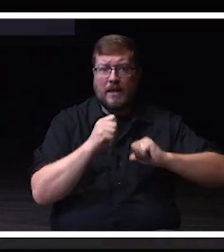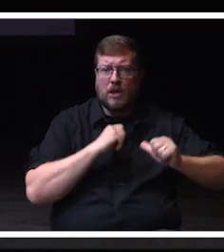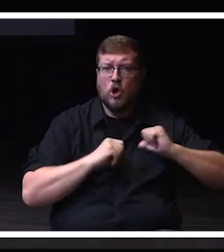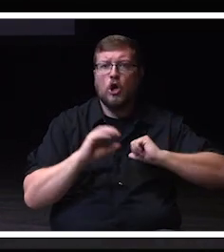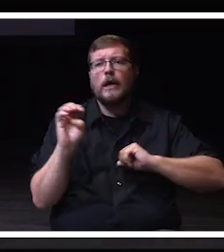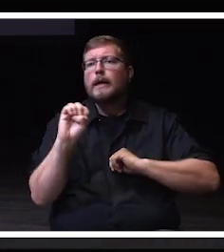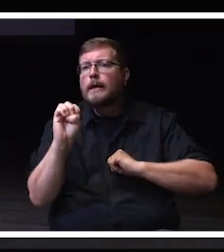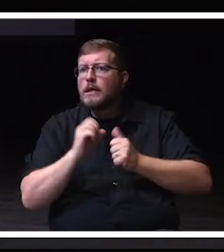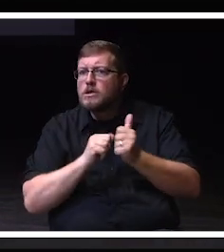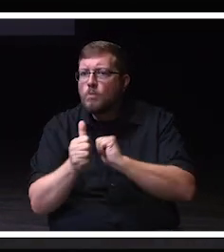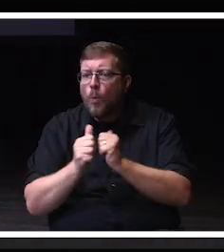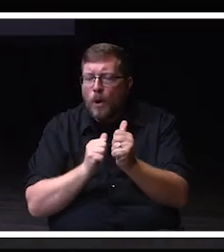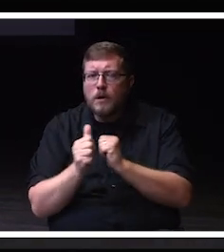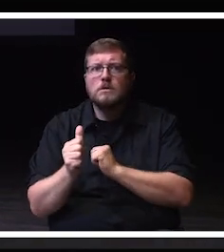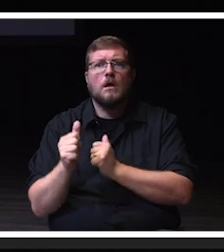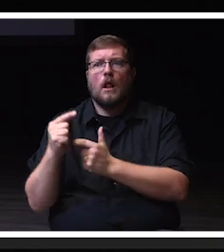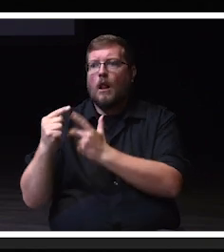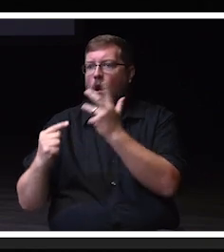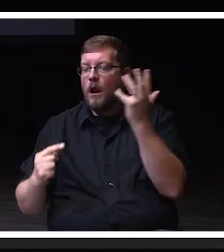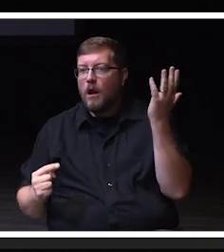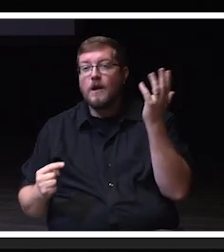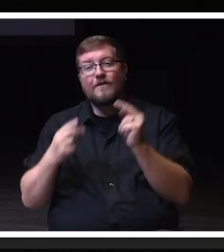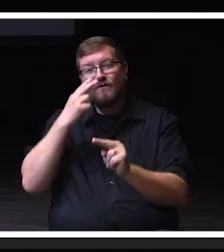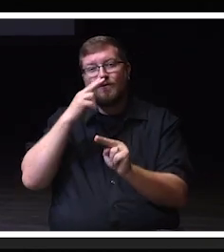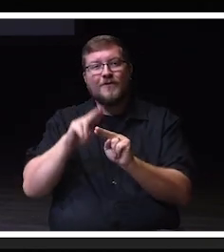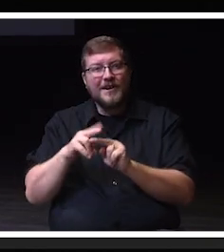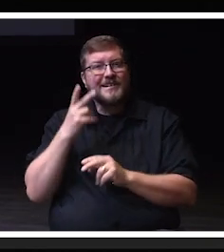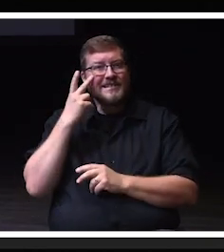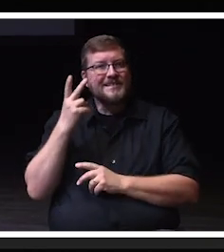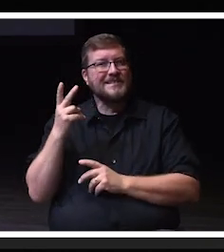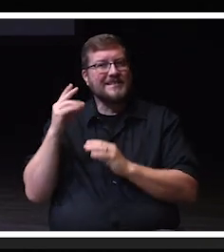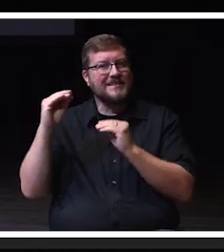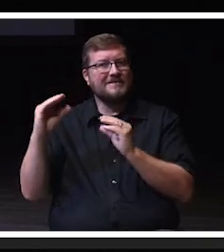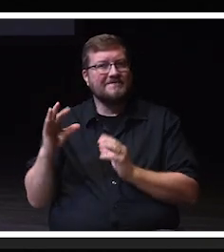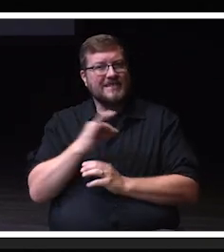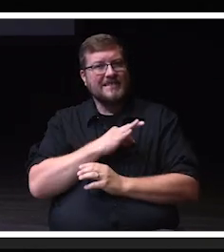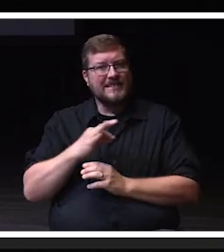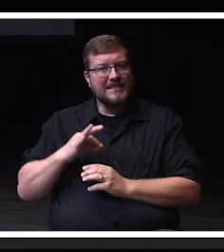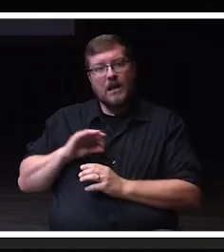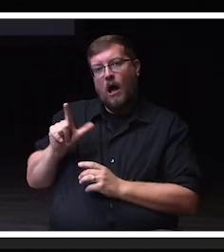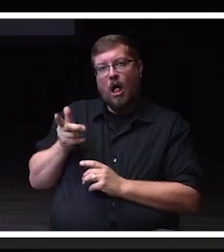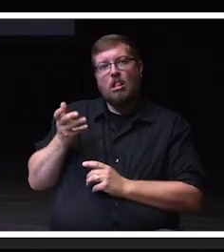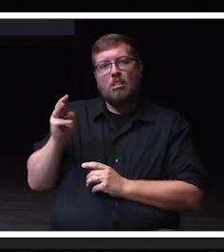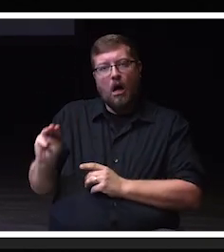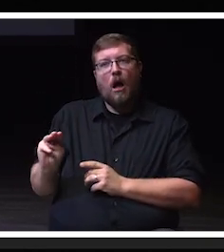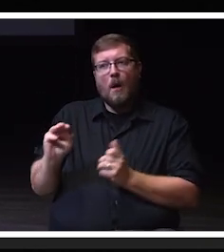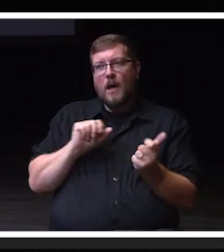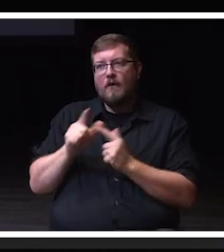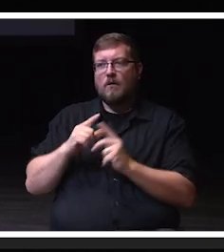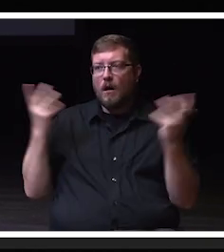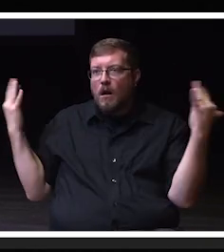It's fun to see our faculty, staff, alumni, and current students all come together to be a part of these Warhawk camps